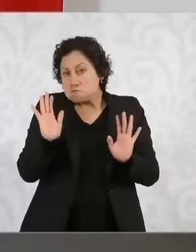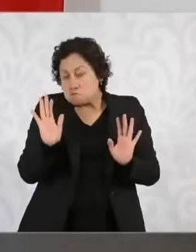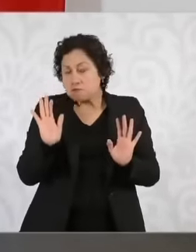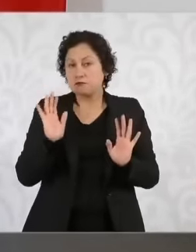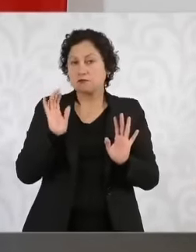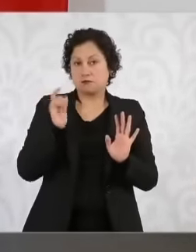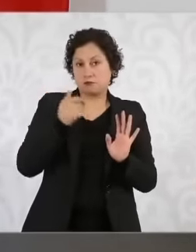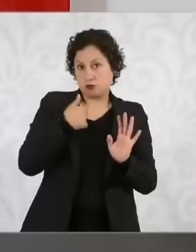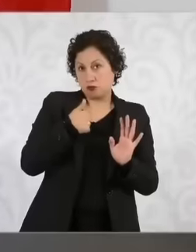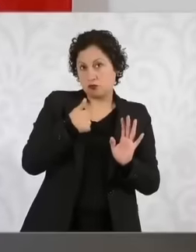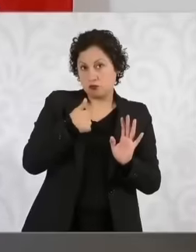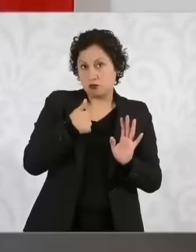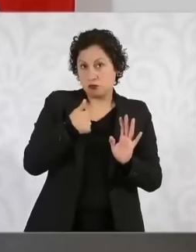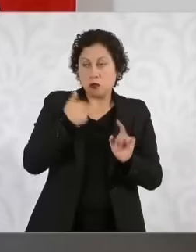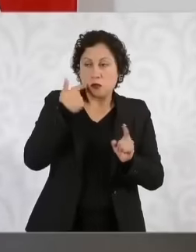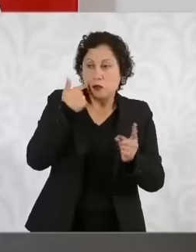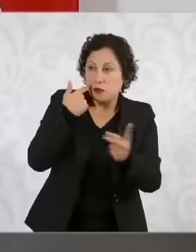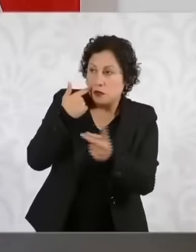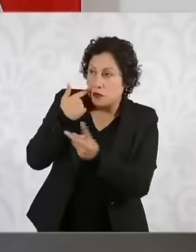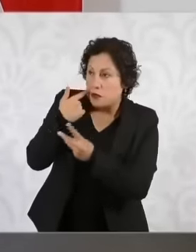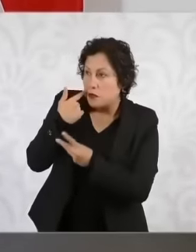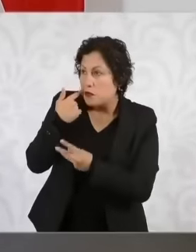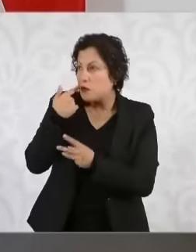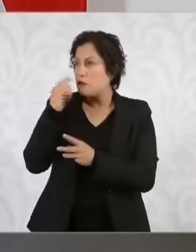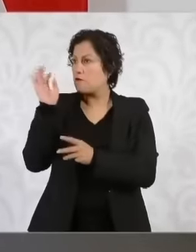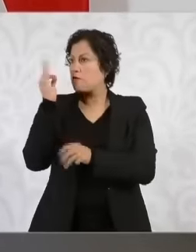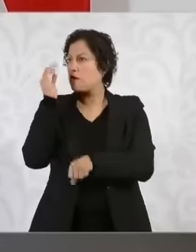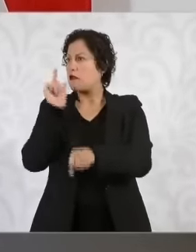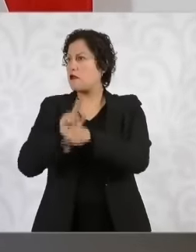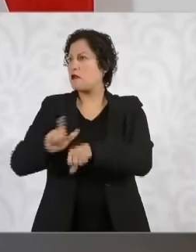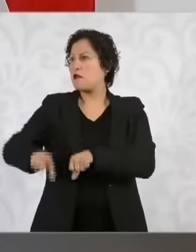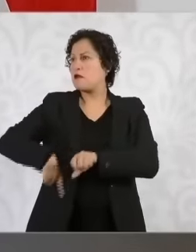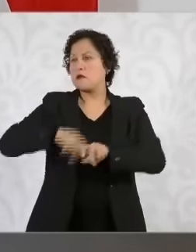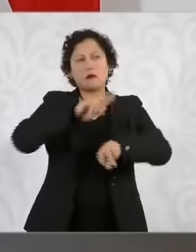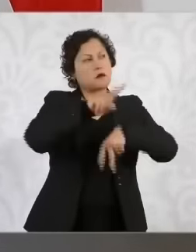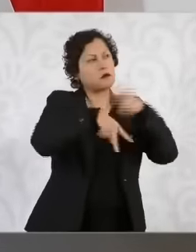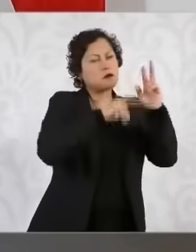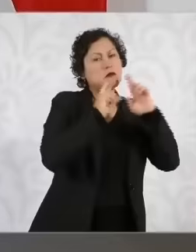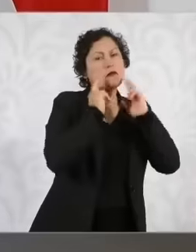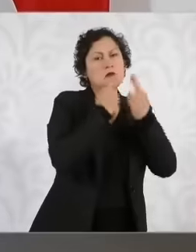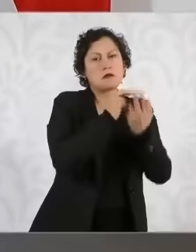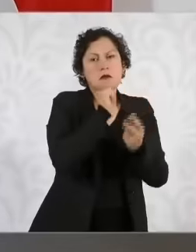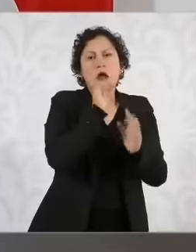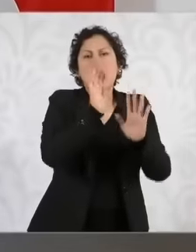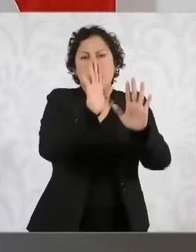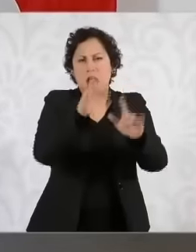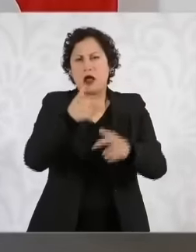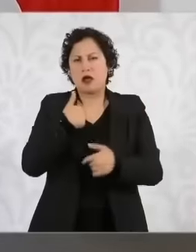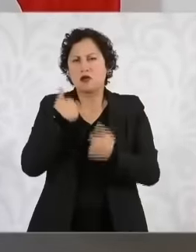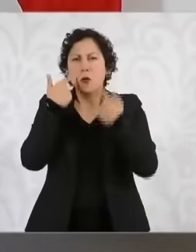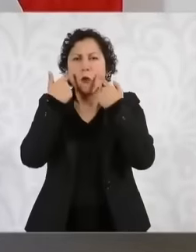one from the Federal Government attended but we are going to work very well with everyone with the